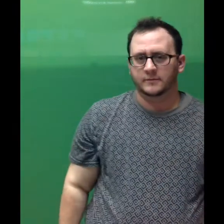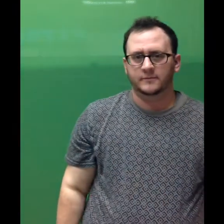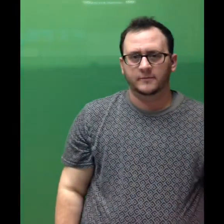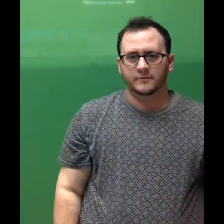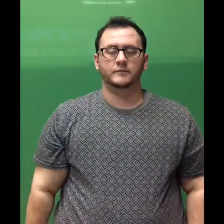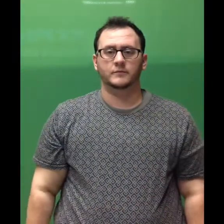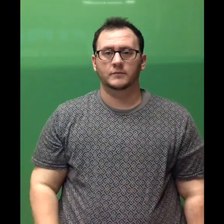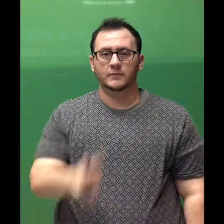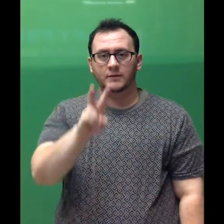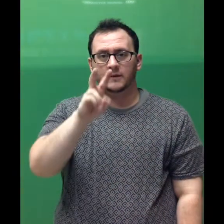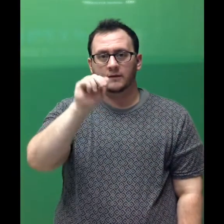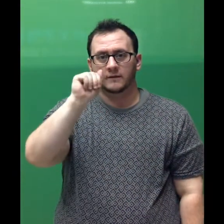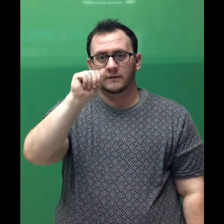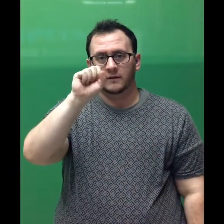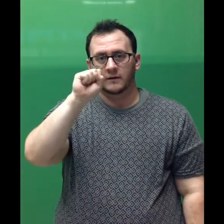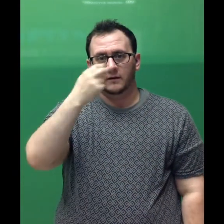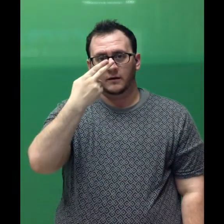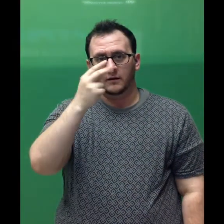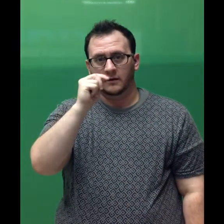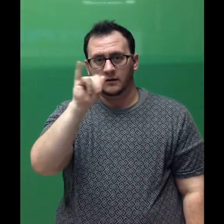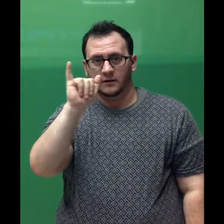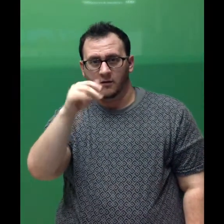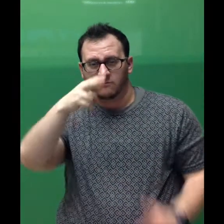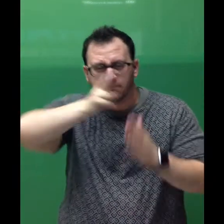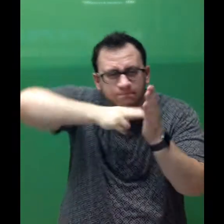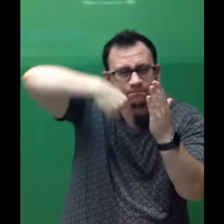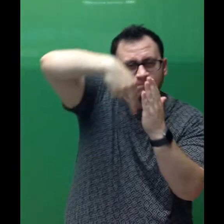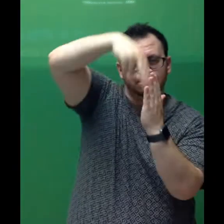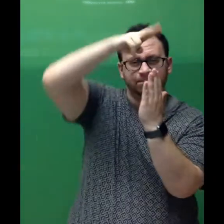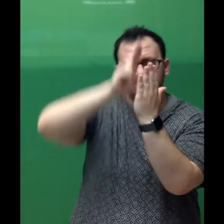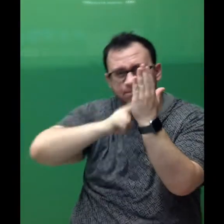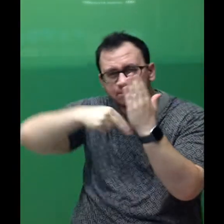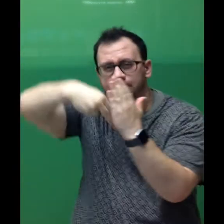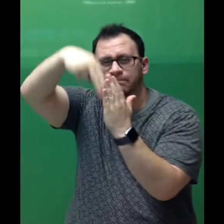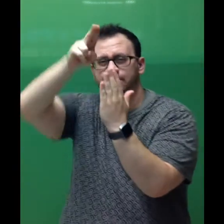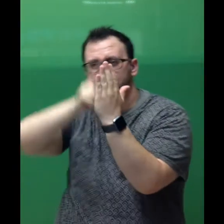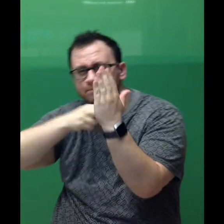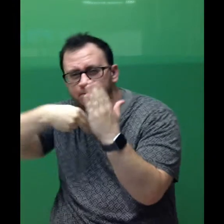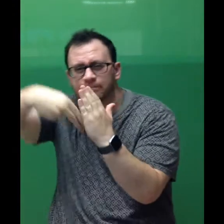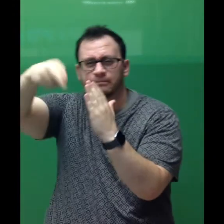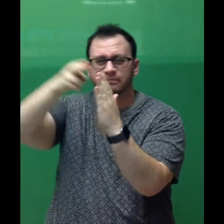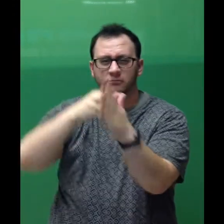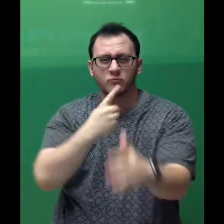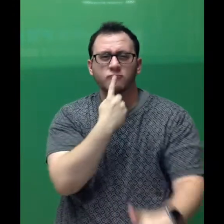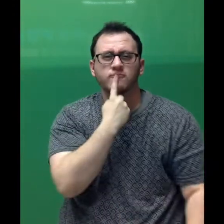Vashti painted and painted.